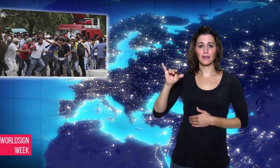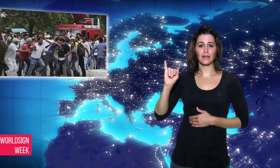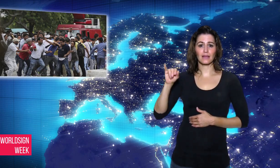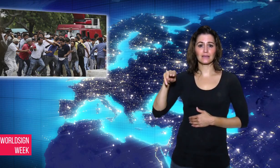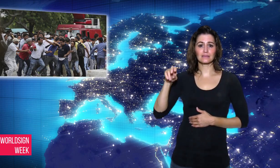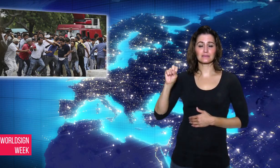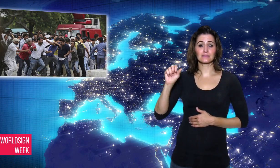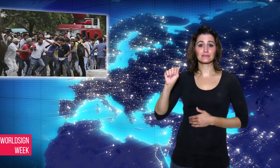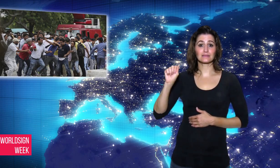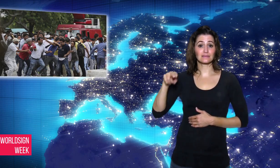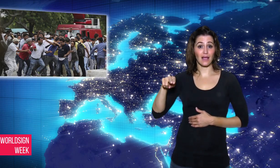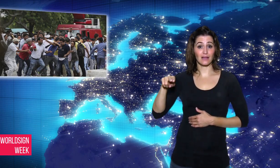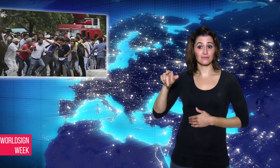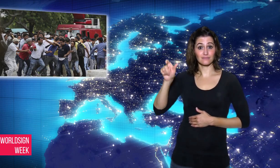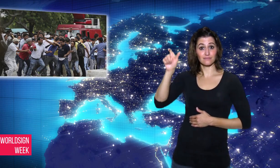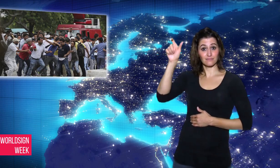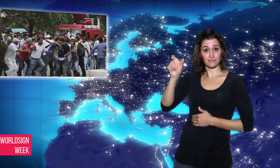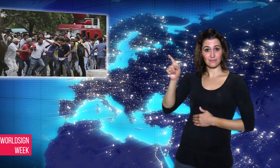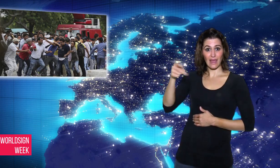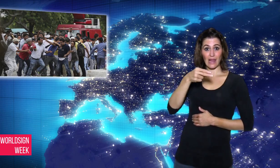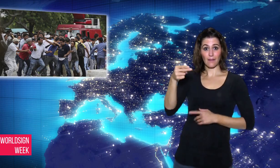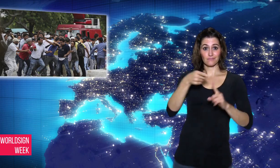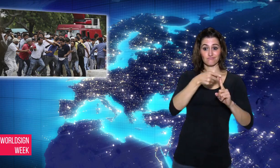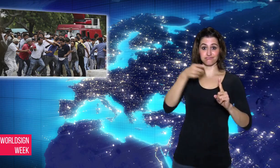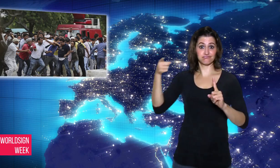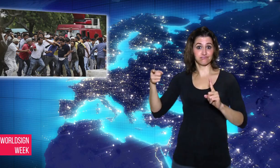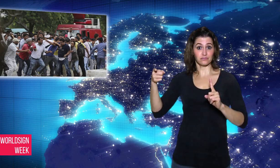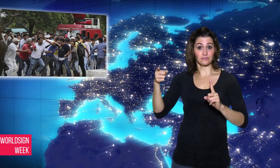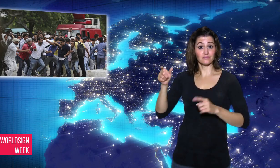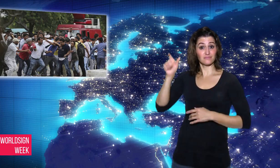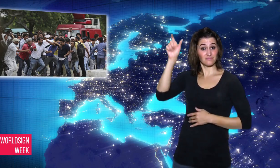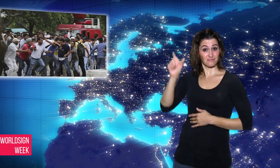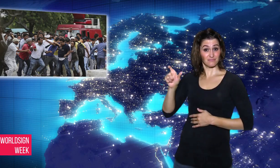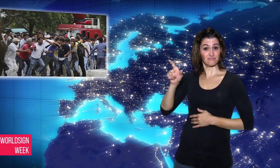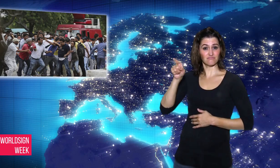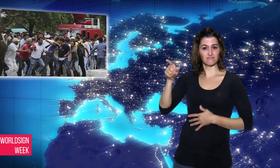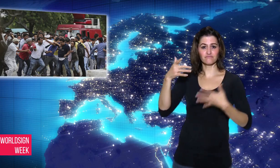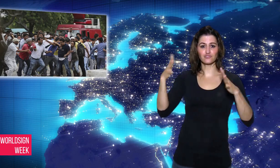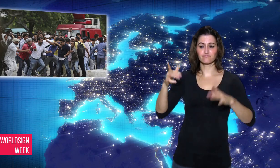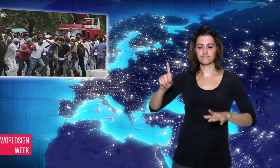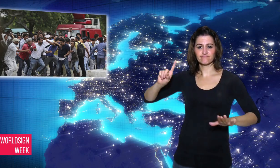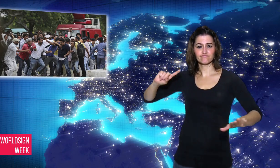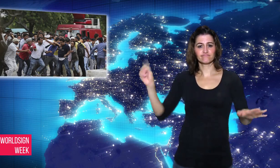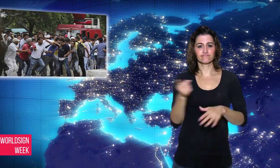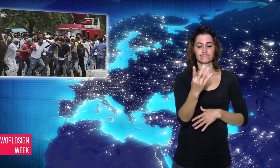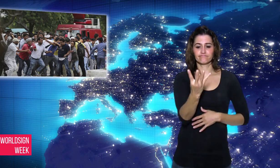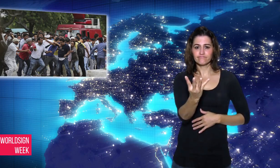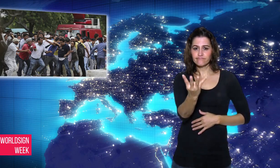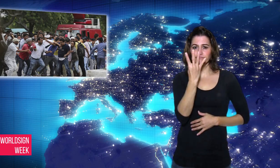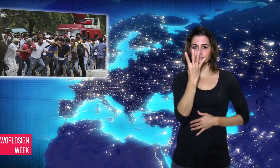raping two female followers.